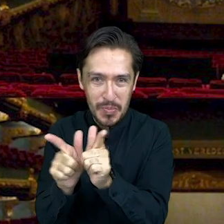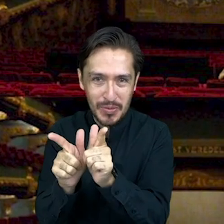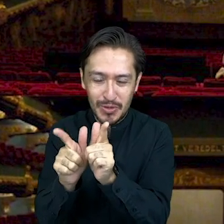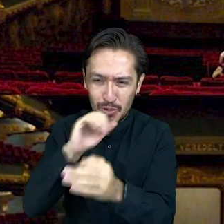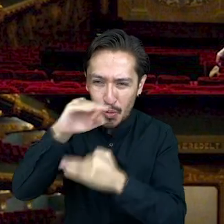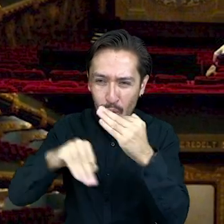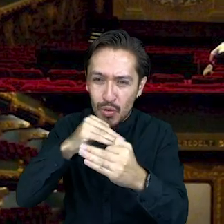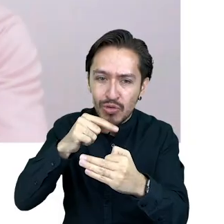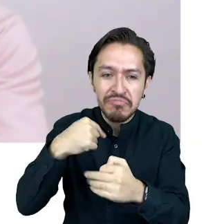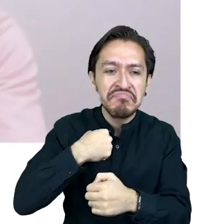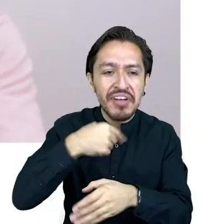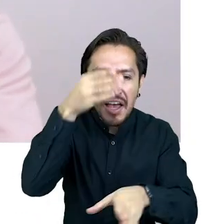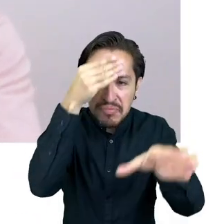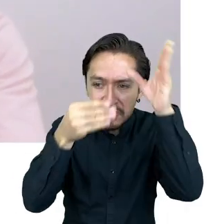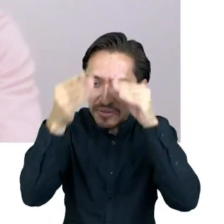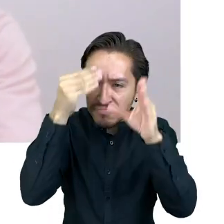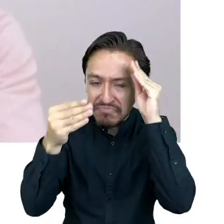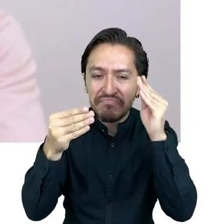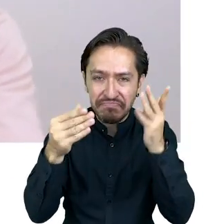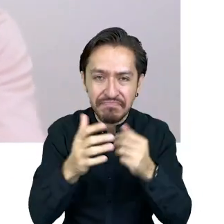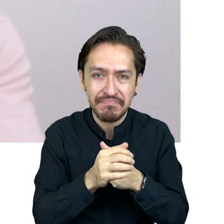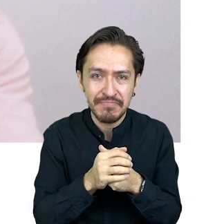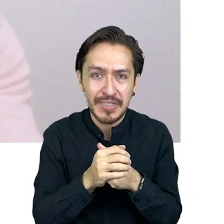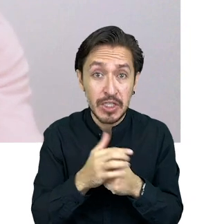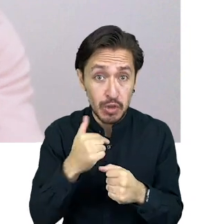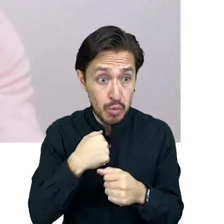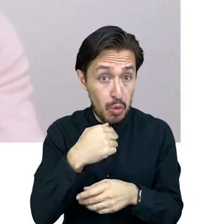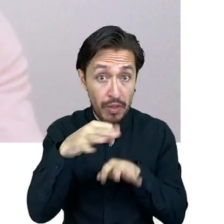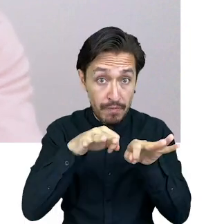and I hope to continue to witness the evolution of their work.